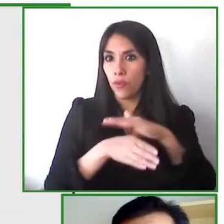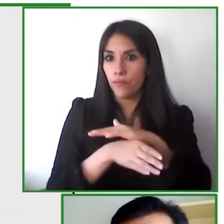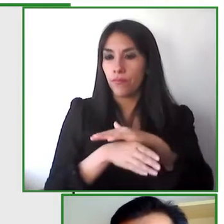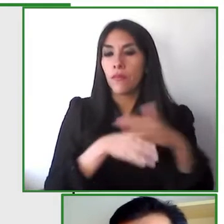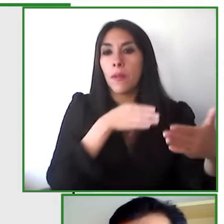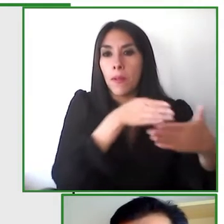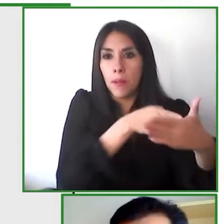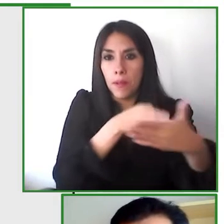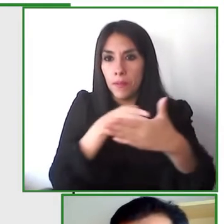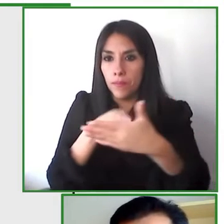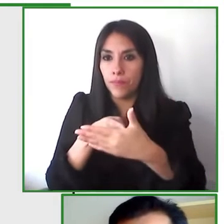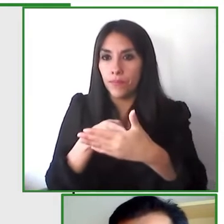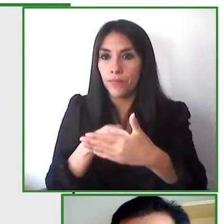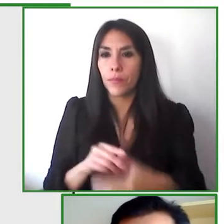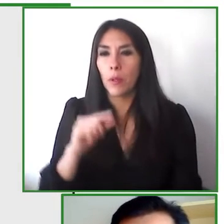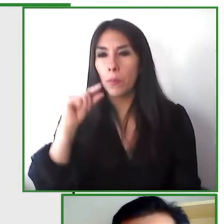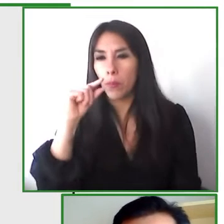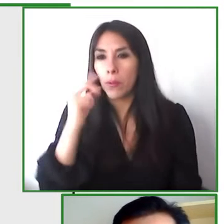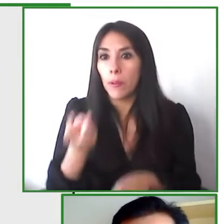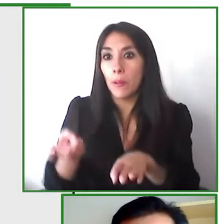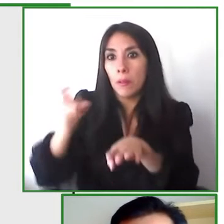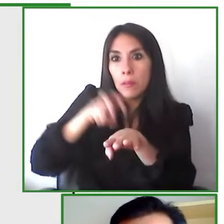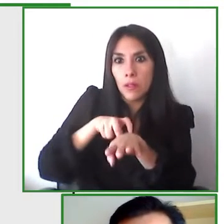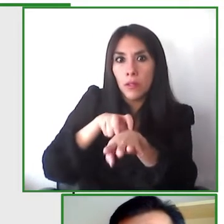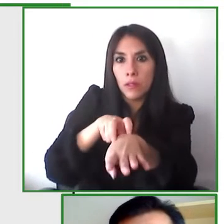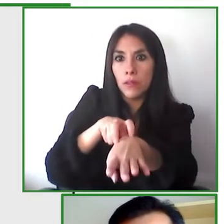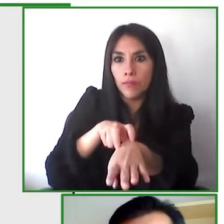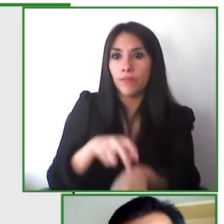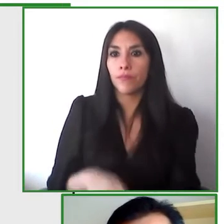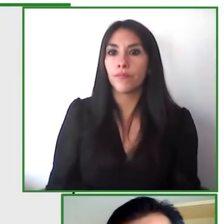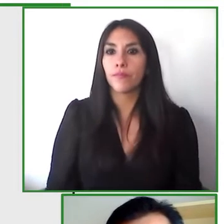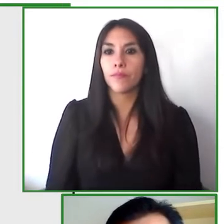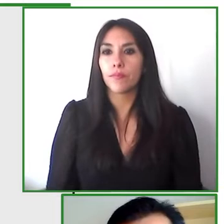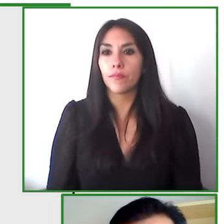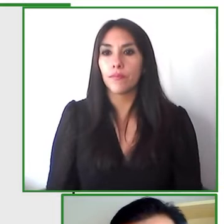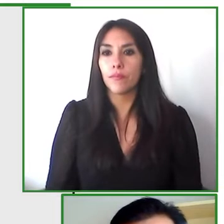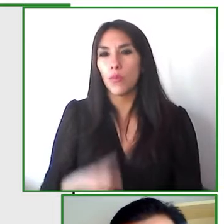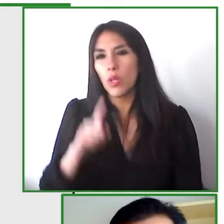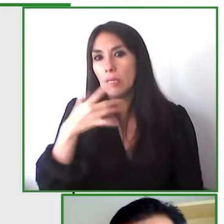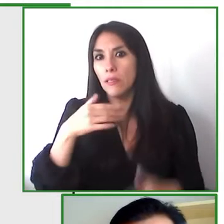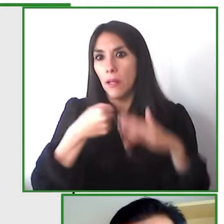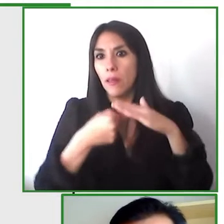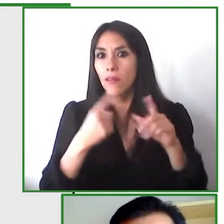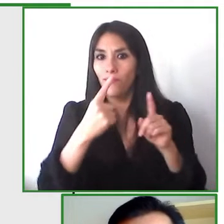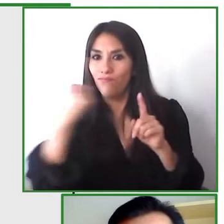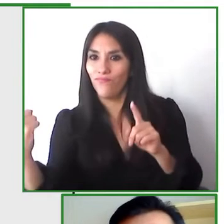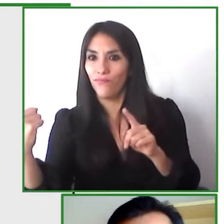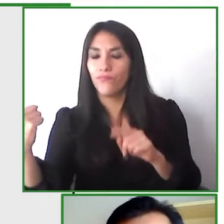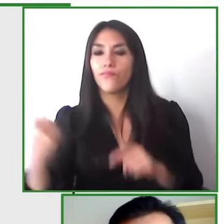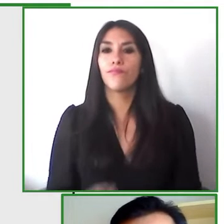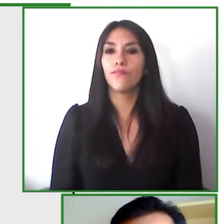the limit to public transport is one of the most important causes of exclusion